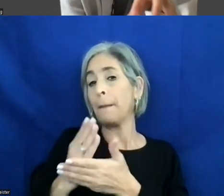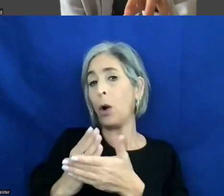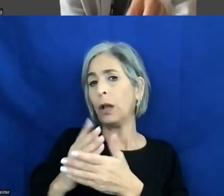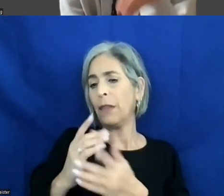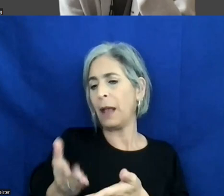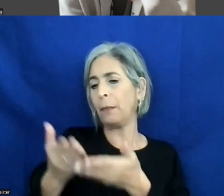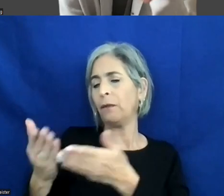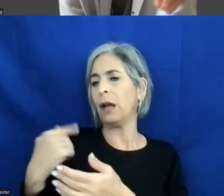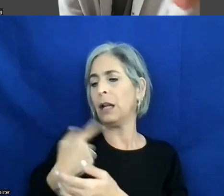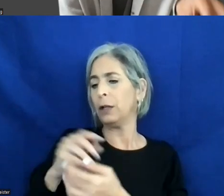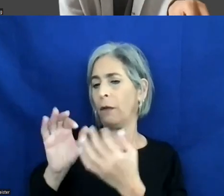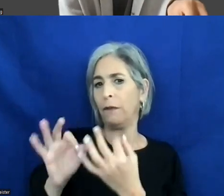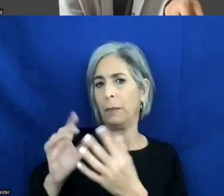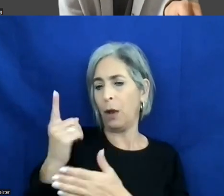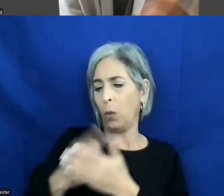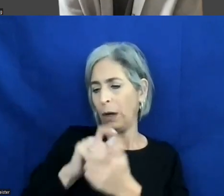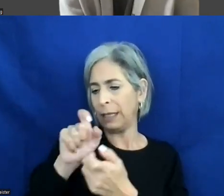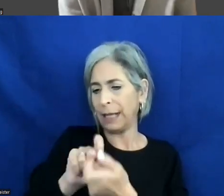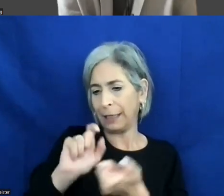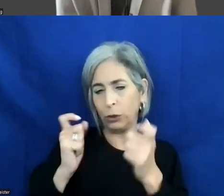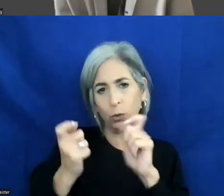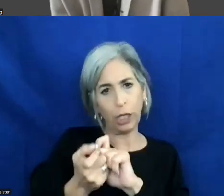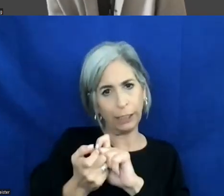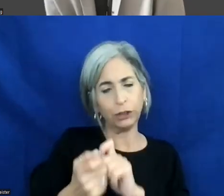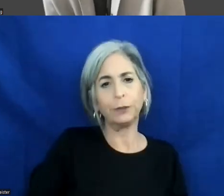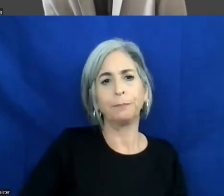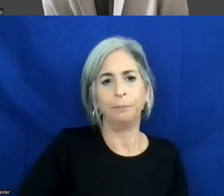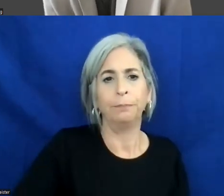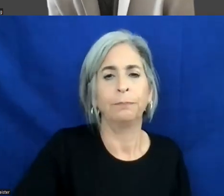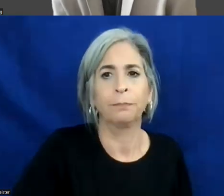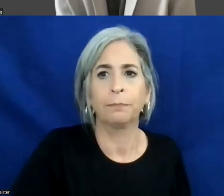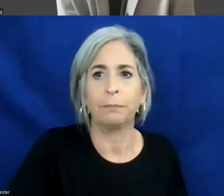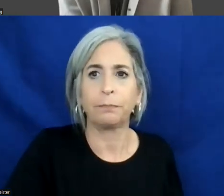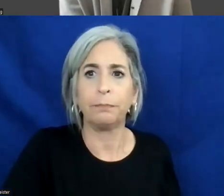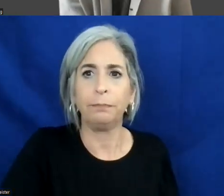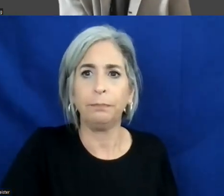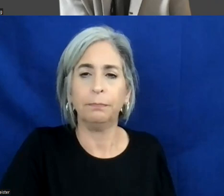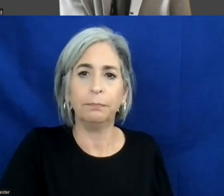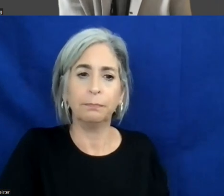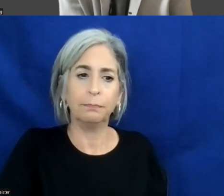that feedback on what exactly to change. >> MALCOLM MEISTRELL: